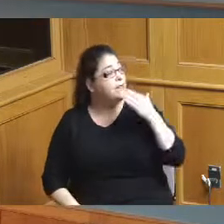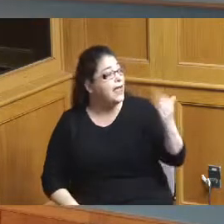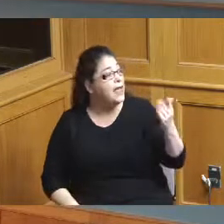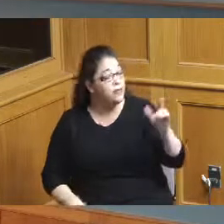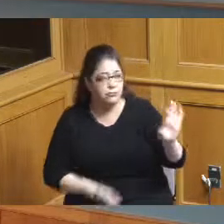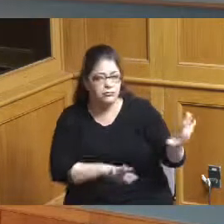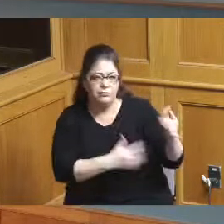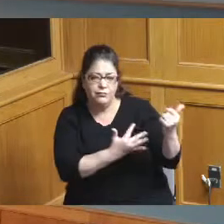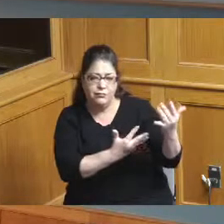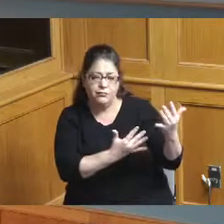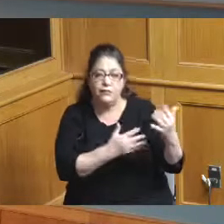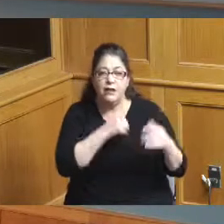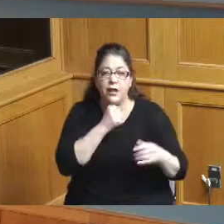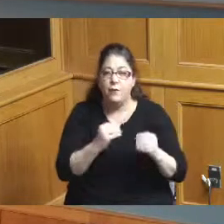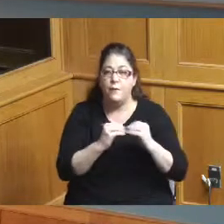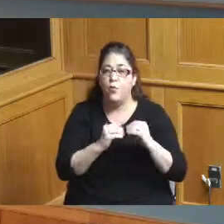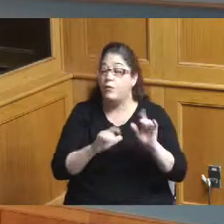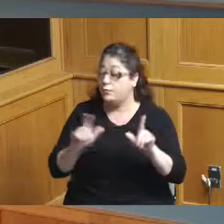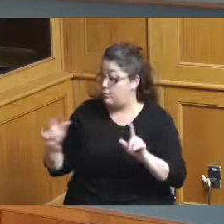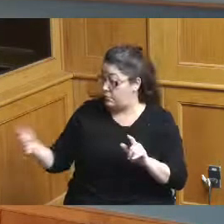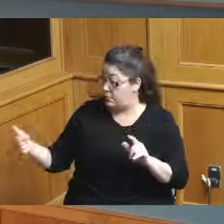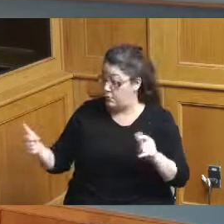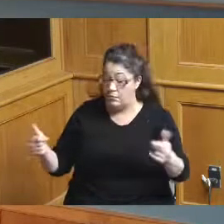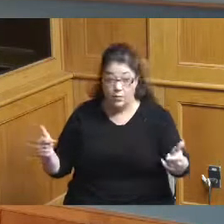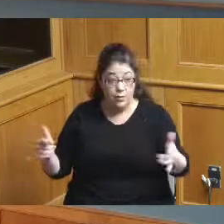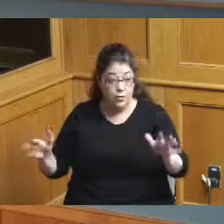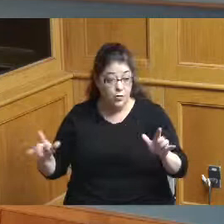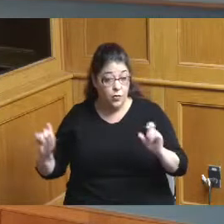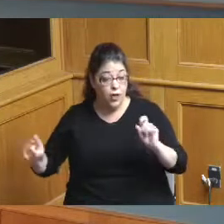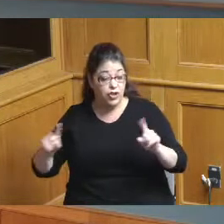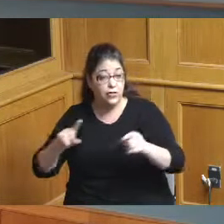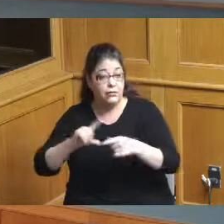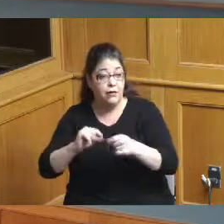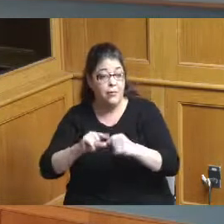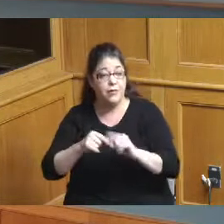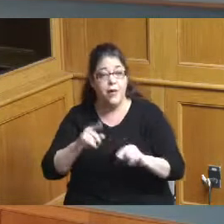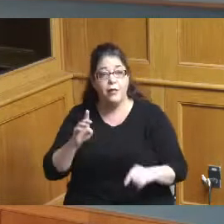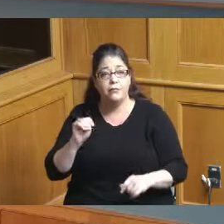a second were there any questions or comments as it relates to Mr Berding's comments yes thank you